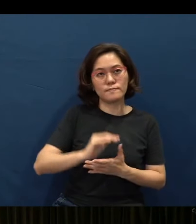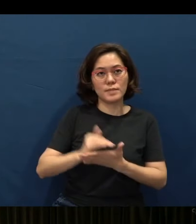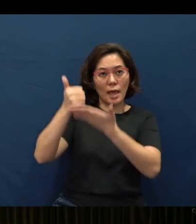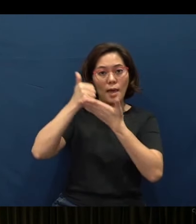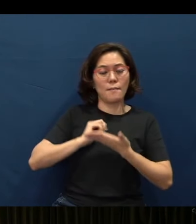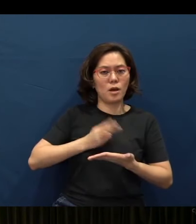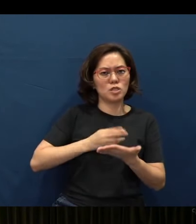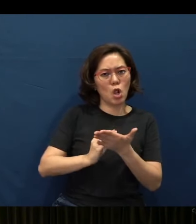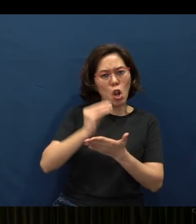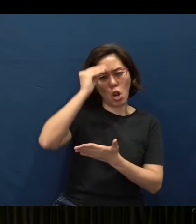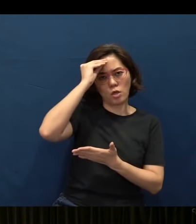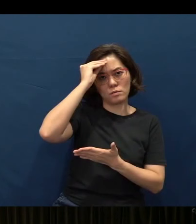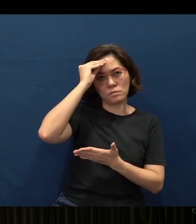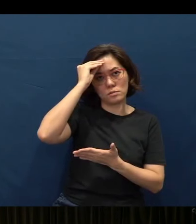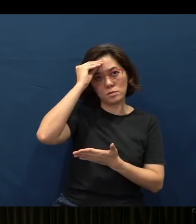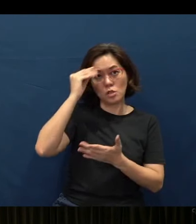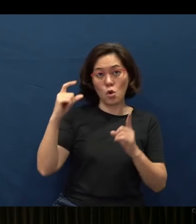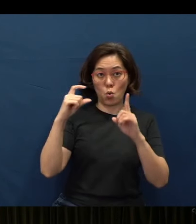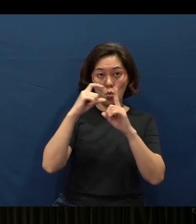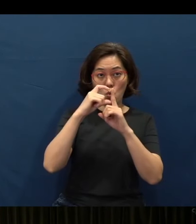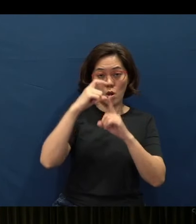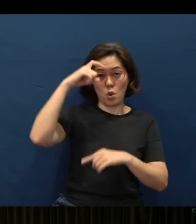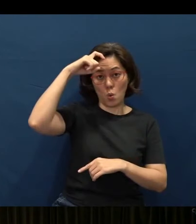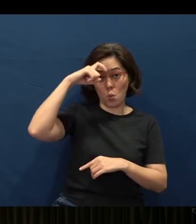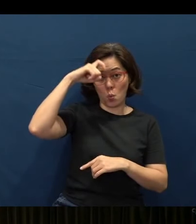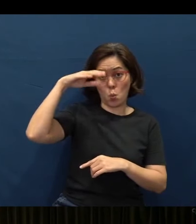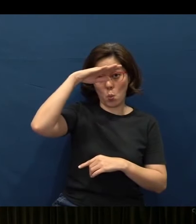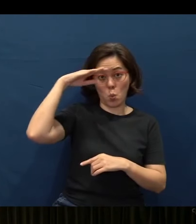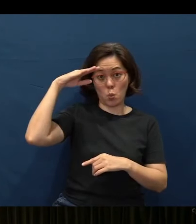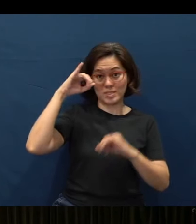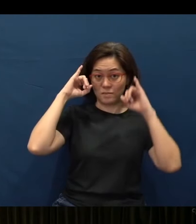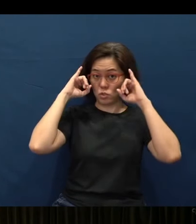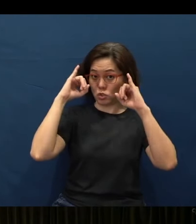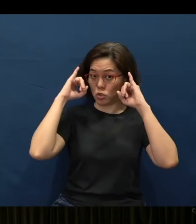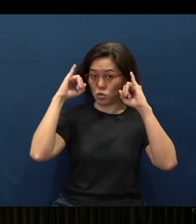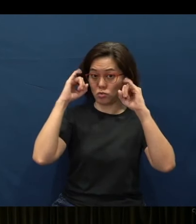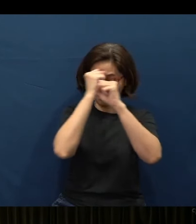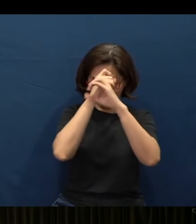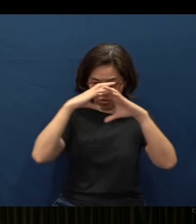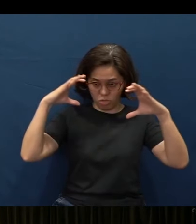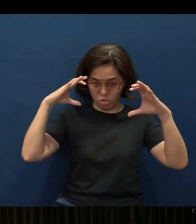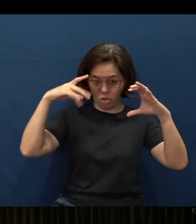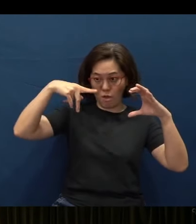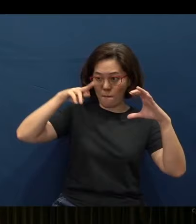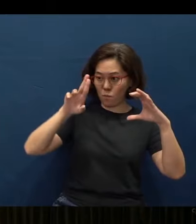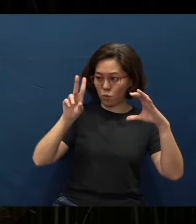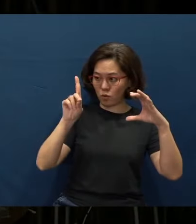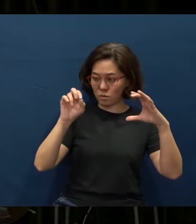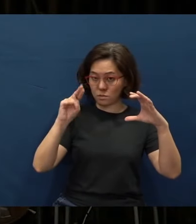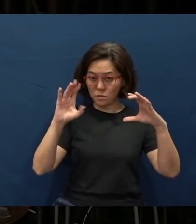Here, the word “wisdom”... remember, we saw the word “instruction”, “insight”, “prudence”, “knowledge”, “discretion” -